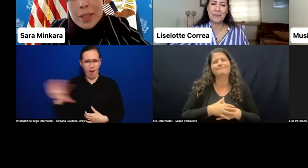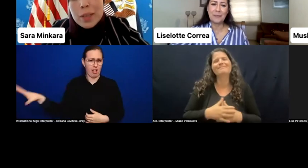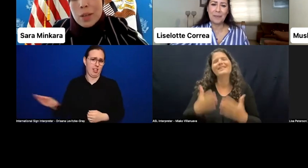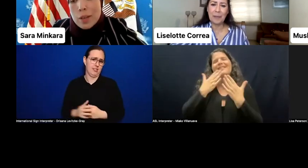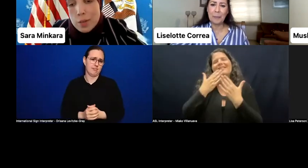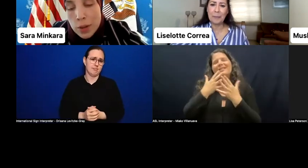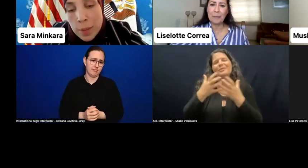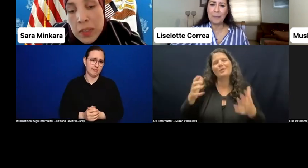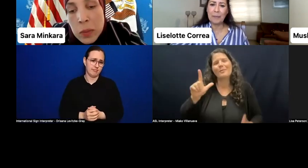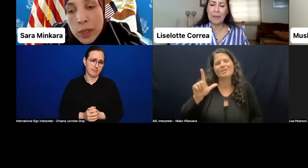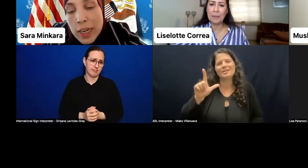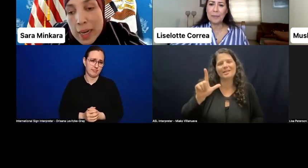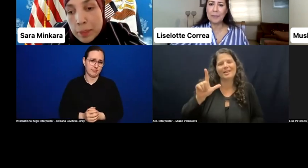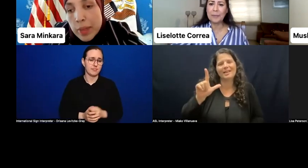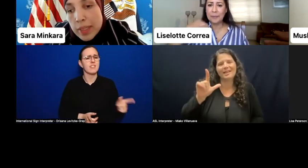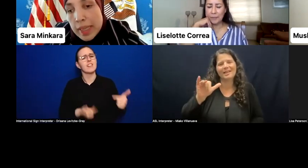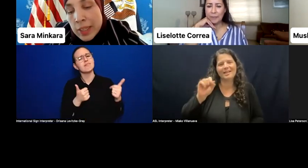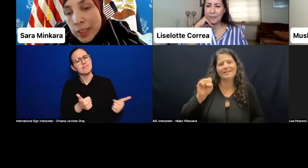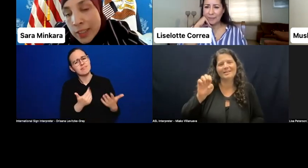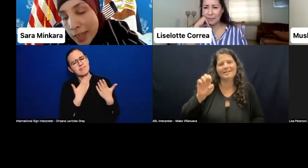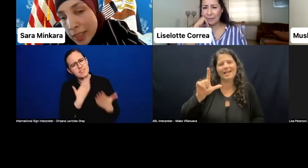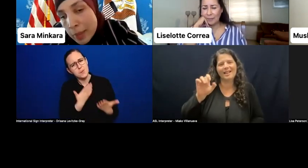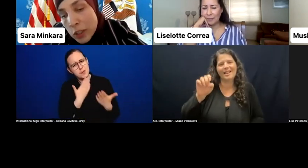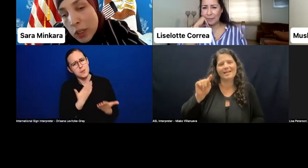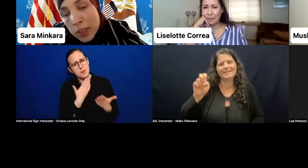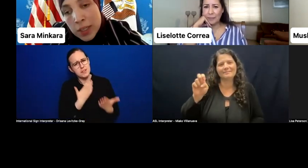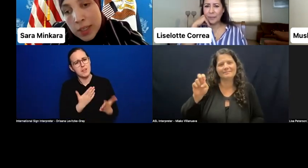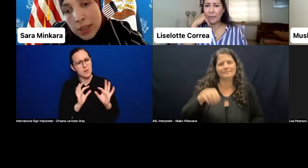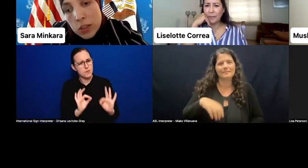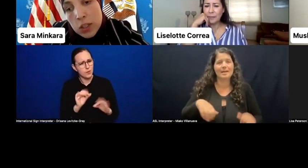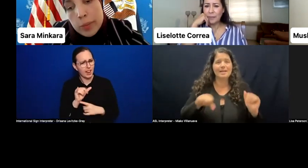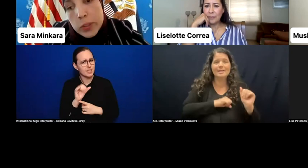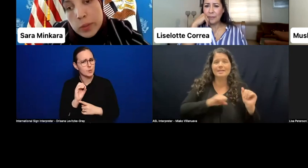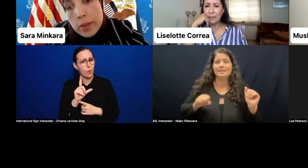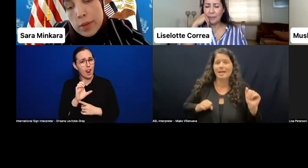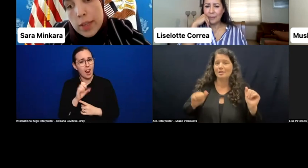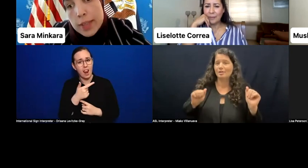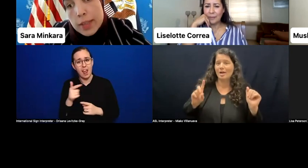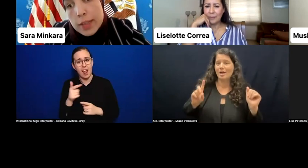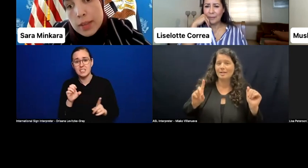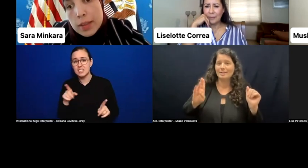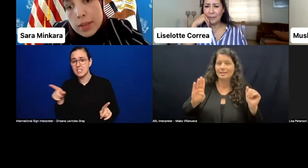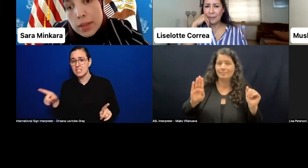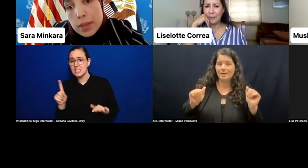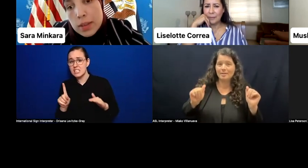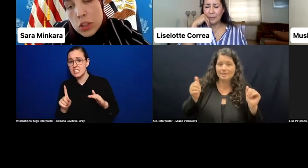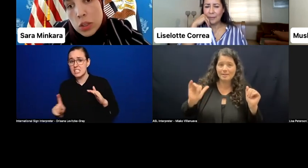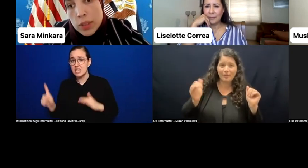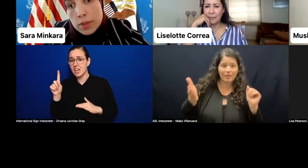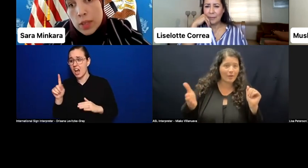and for all the amazing work. Senator Adiba, is she on? And is she able to give her last-- she jumped off?